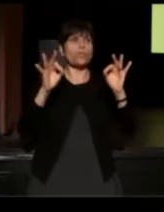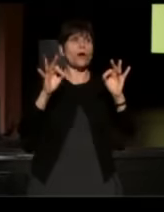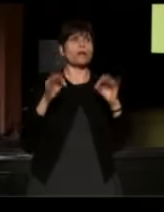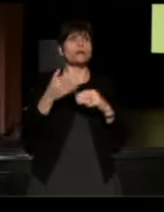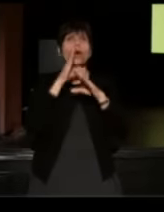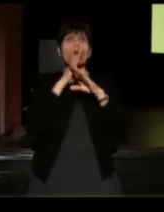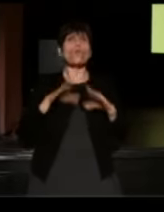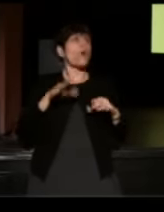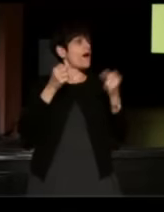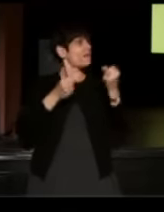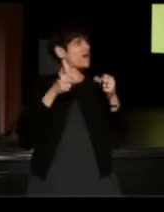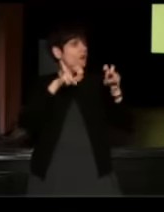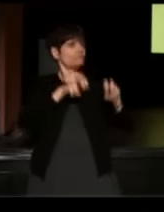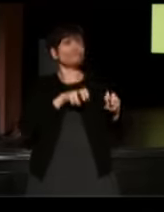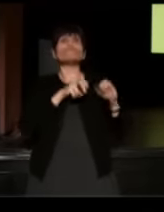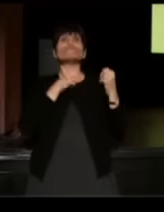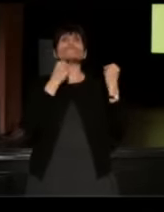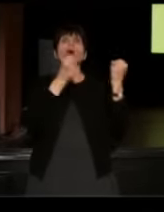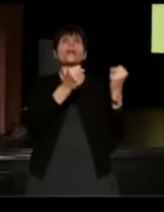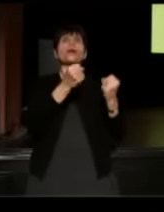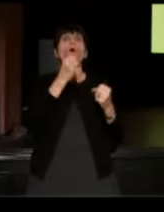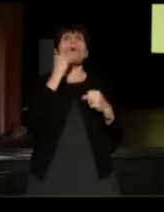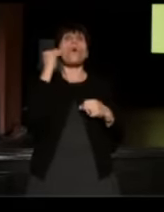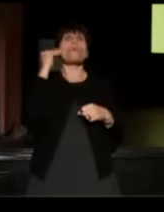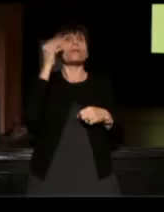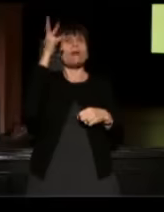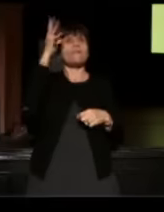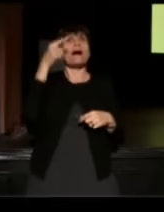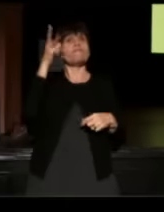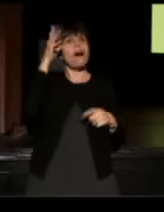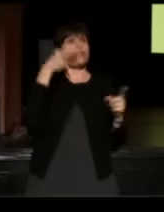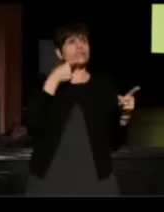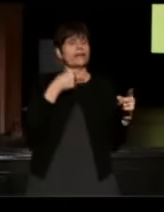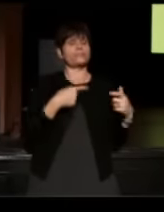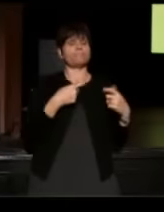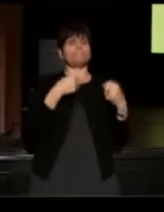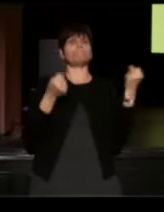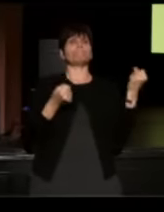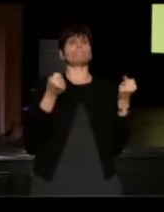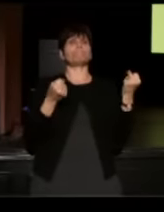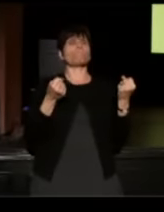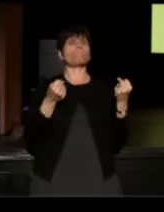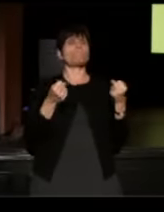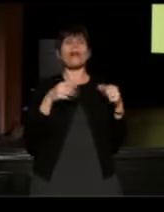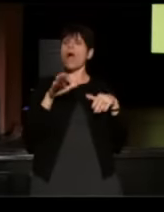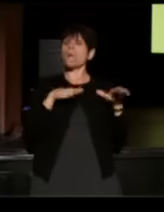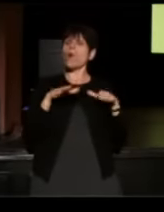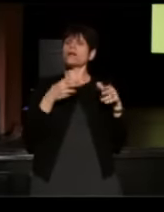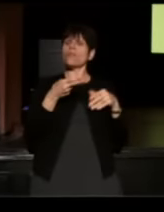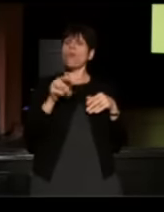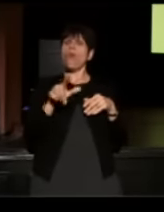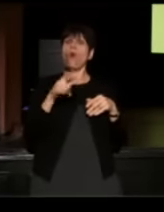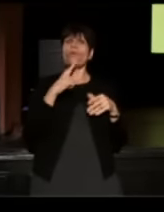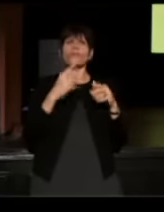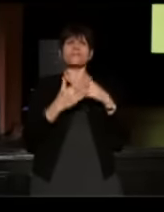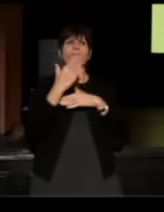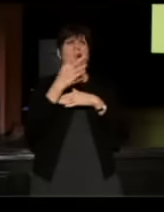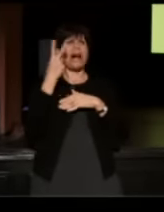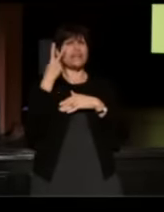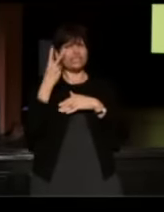and I'm riding home with my father and my father says to me, "I was walking down the hall this morning and I saw a kid that looked a lot like you